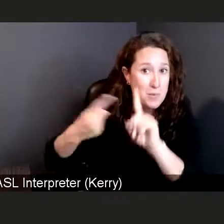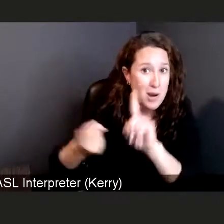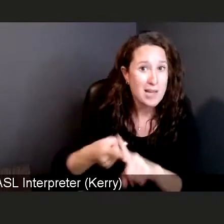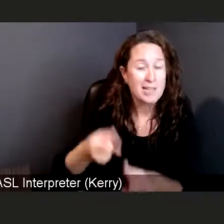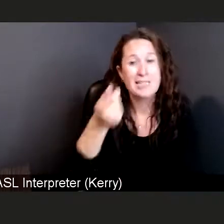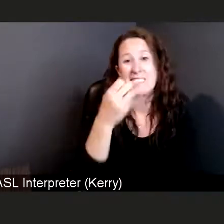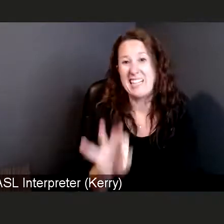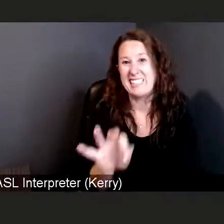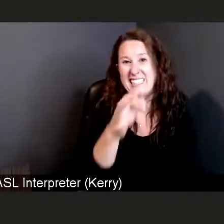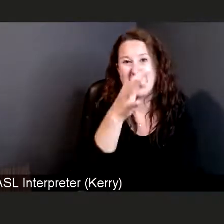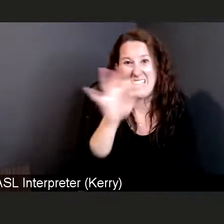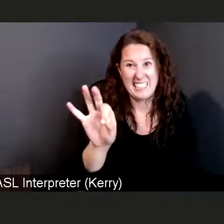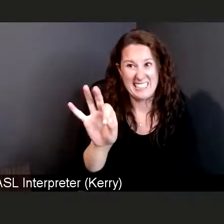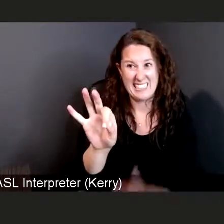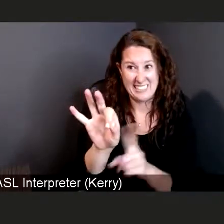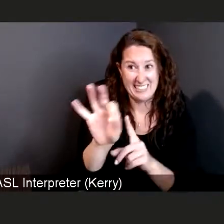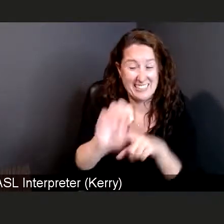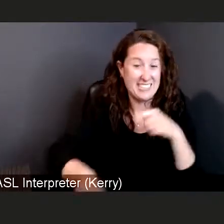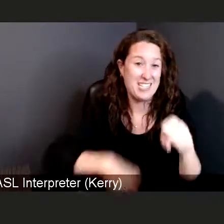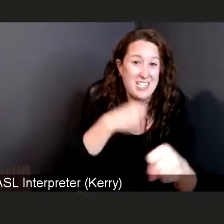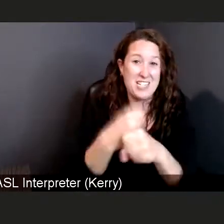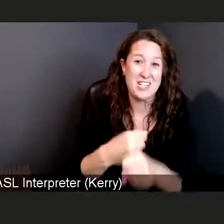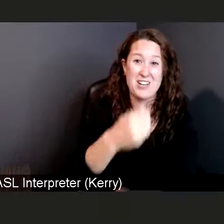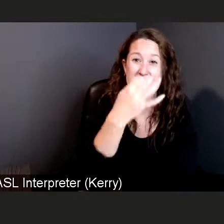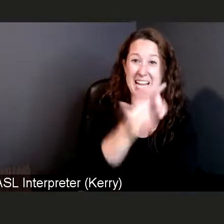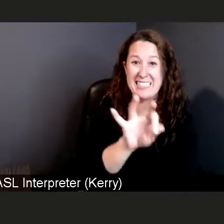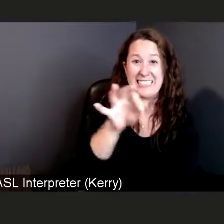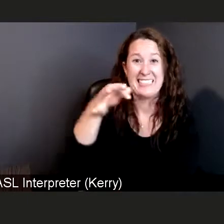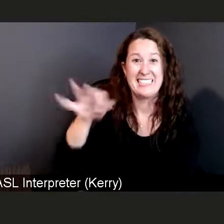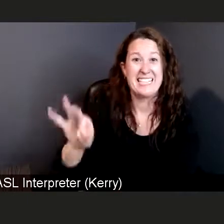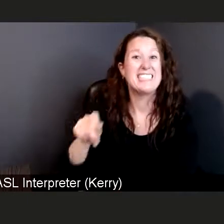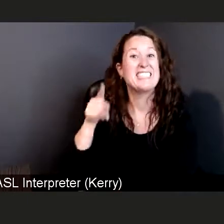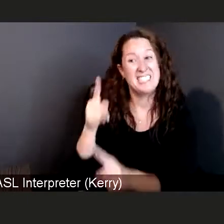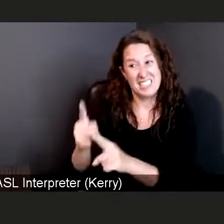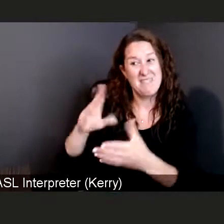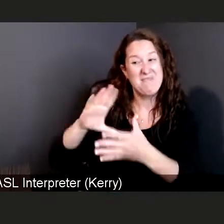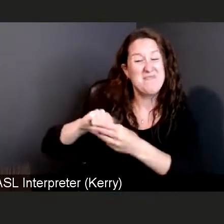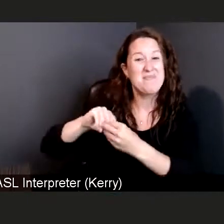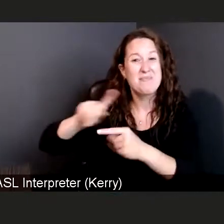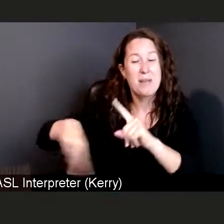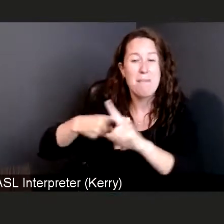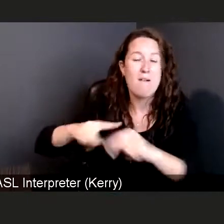She was talking about the first pandemic, the one that happened, the Spanish pandemic,